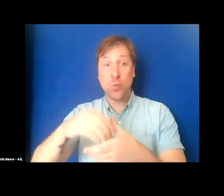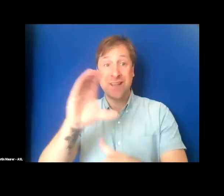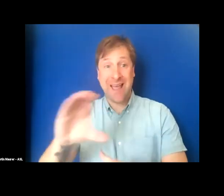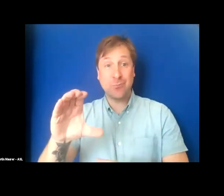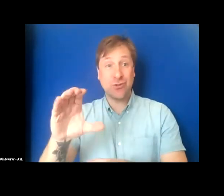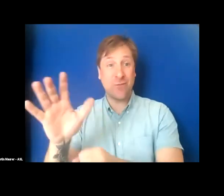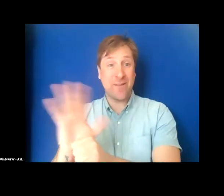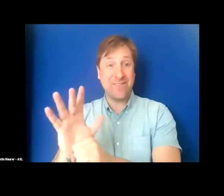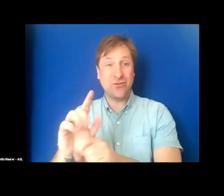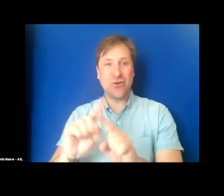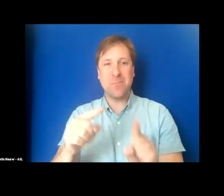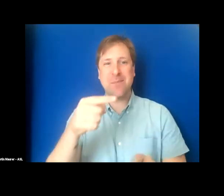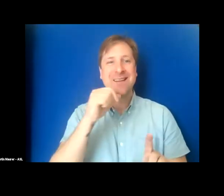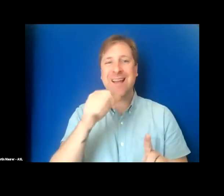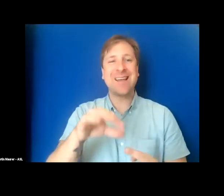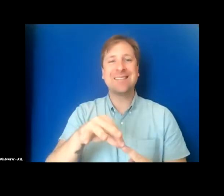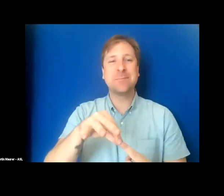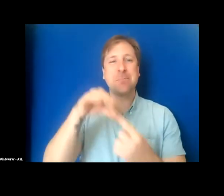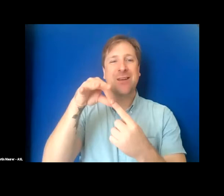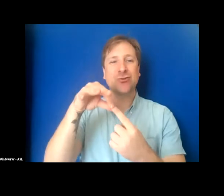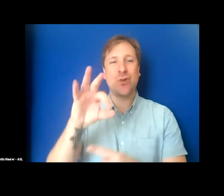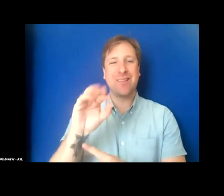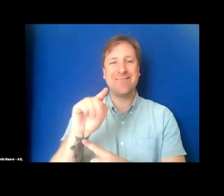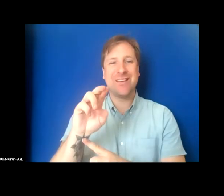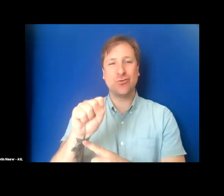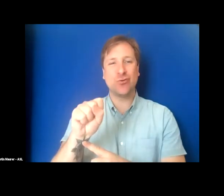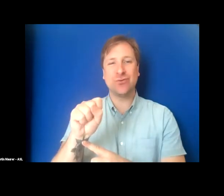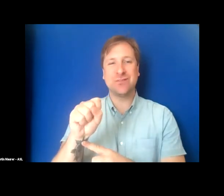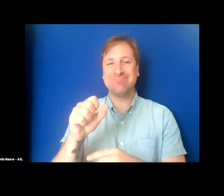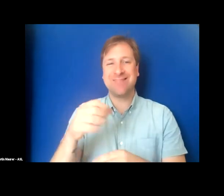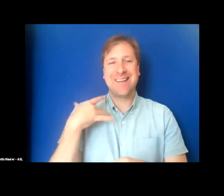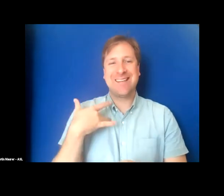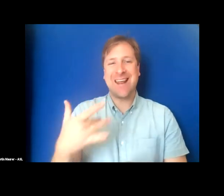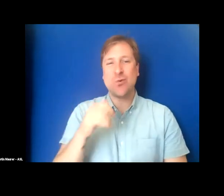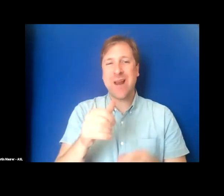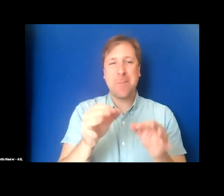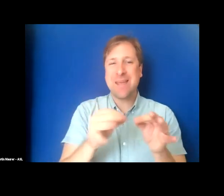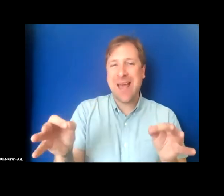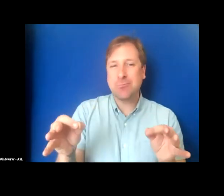but none of the special features are captioned. You held an open captioned performance of a play,